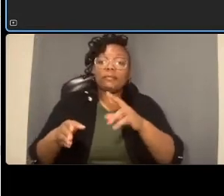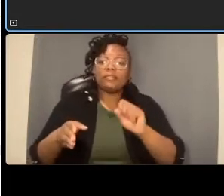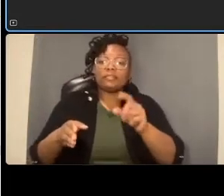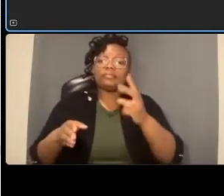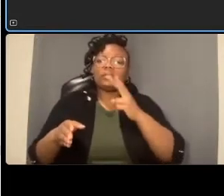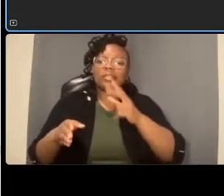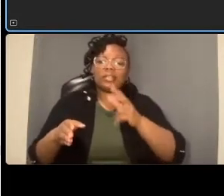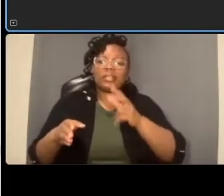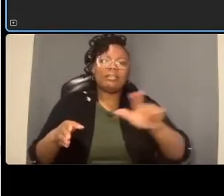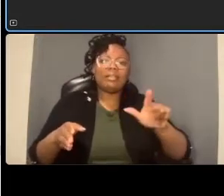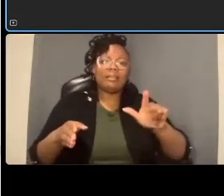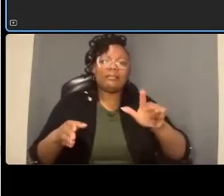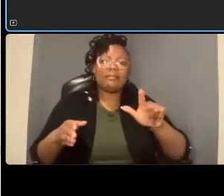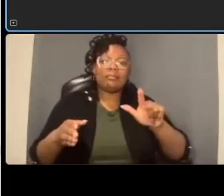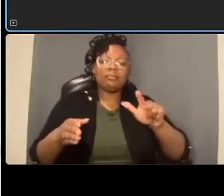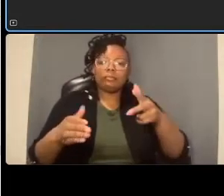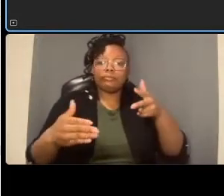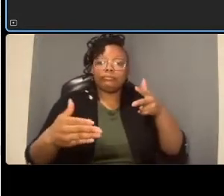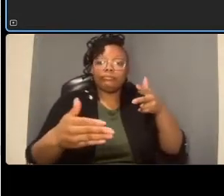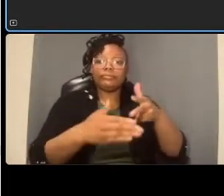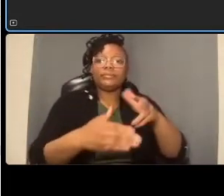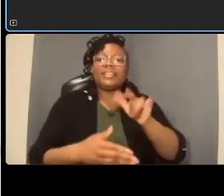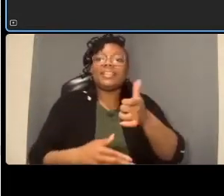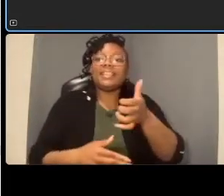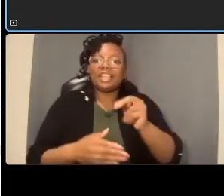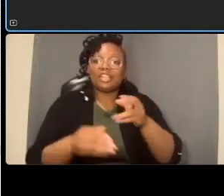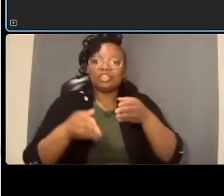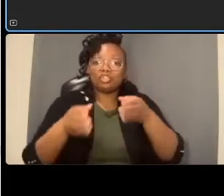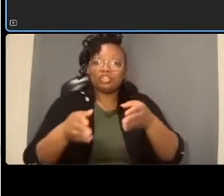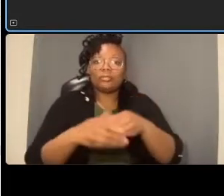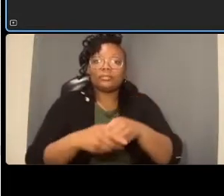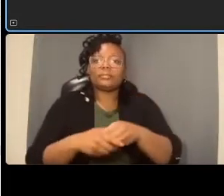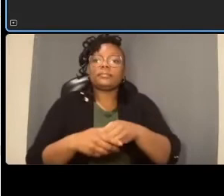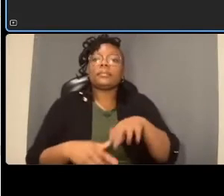one and a half foot buffers at the intersection there at military because of the tighter space